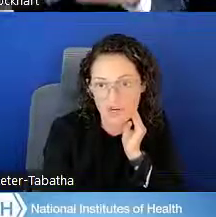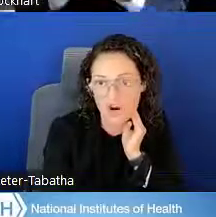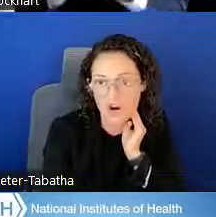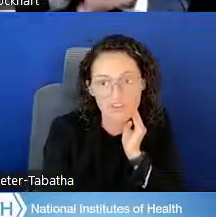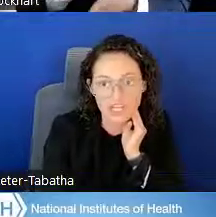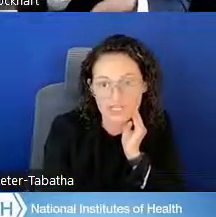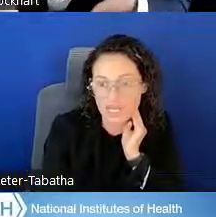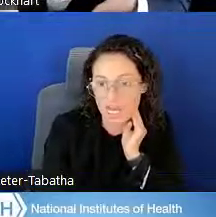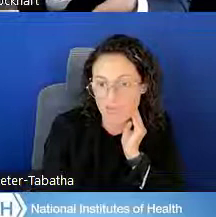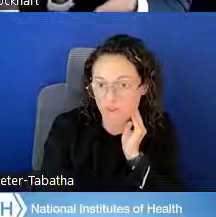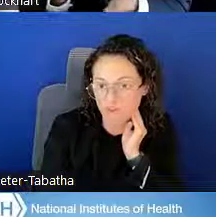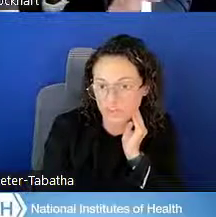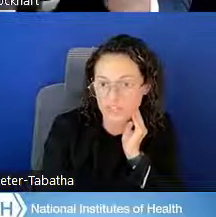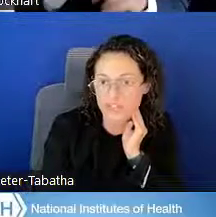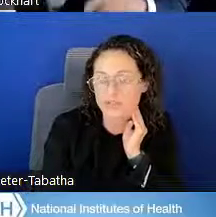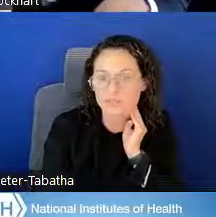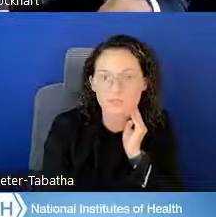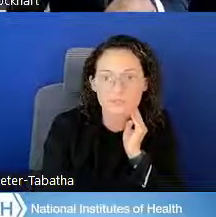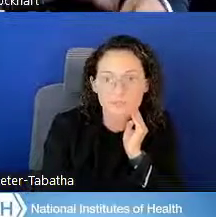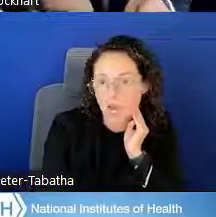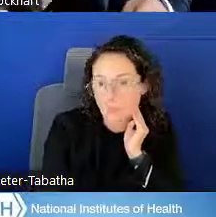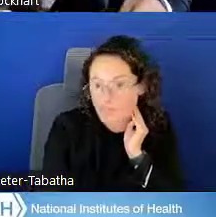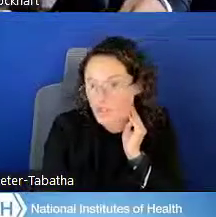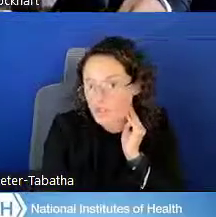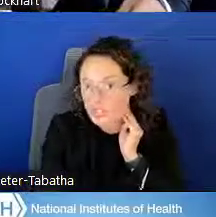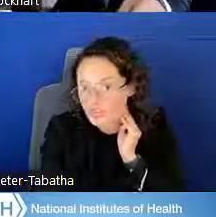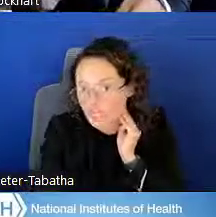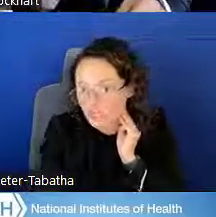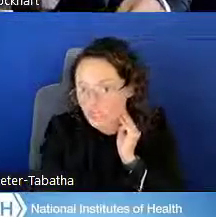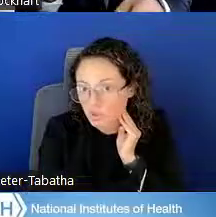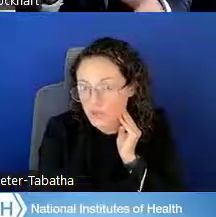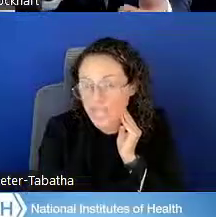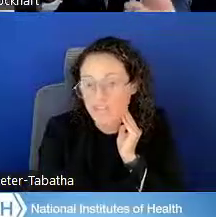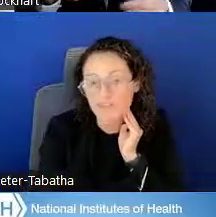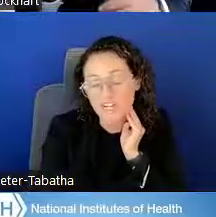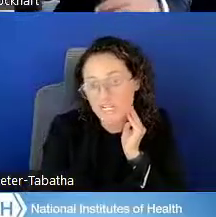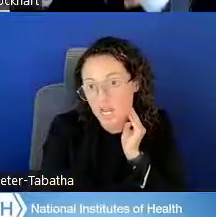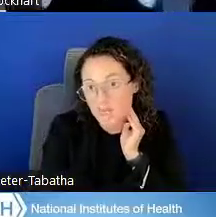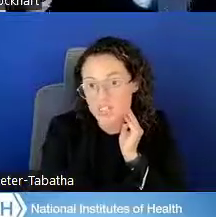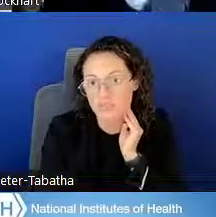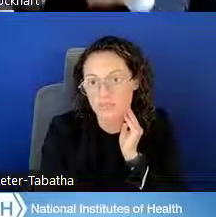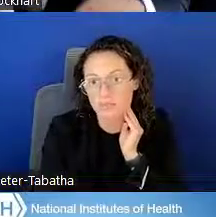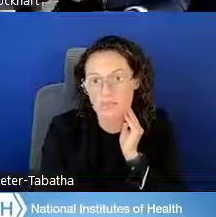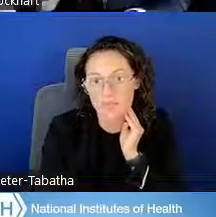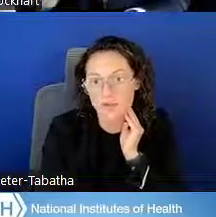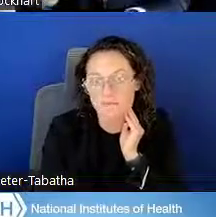there are various nonprofit opportunities available and funding options available as well.